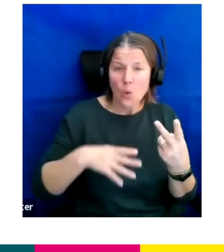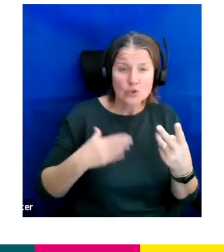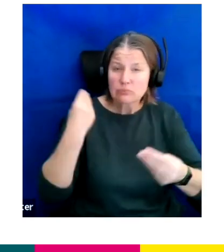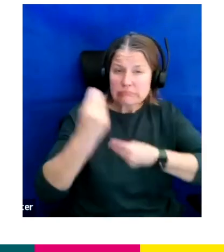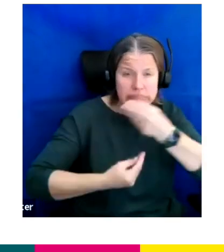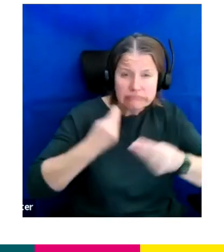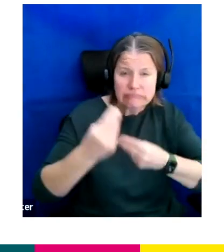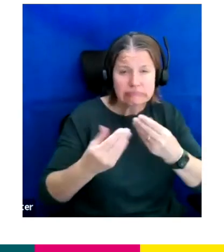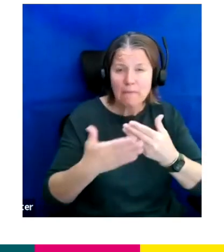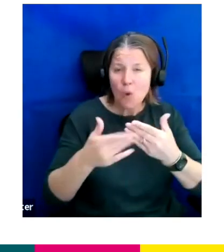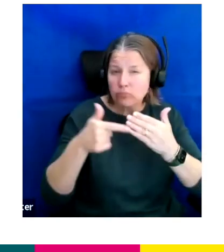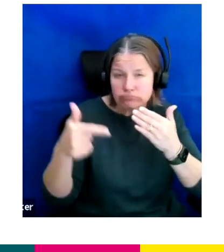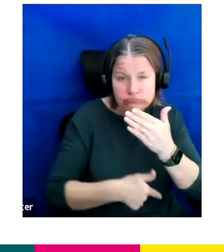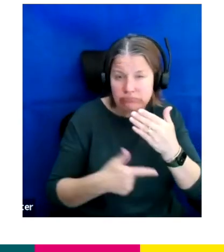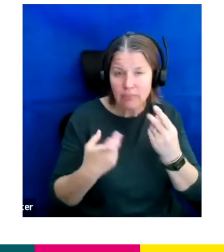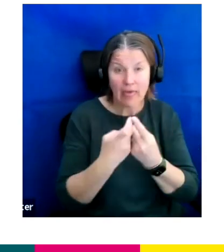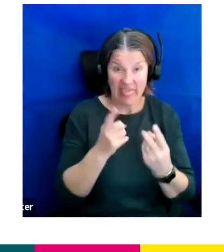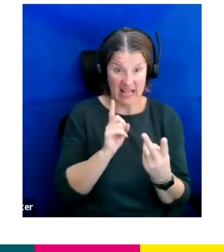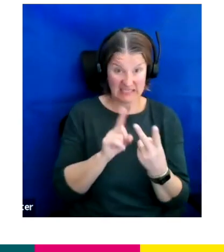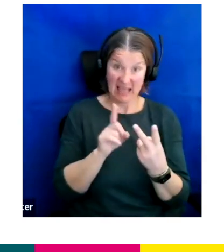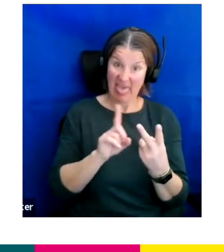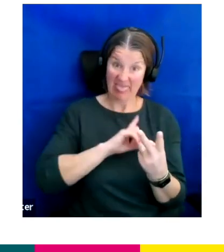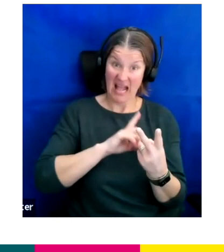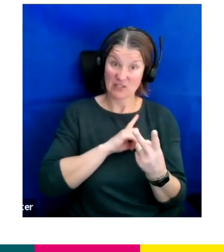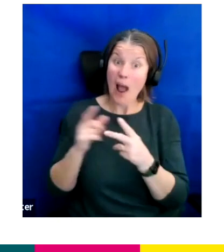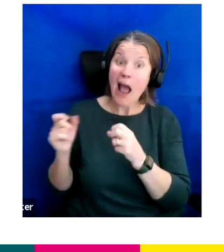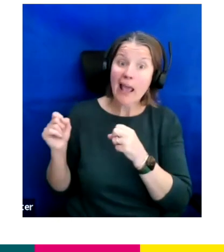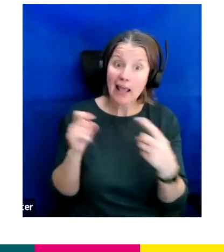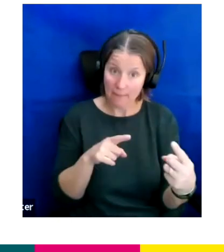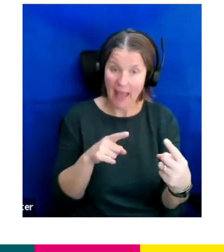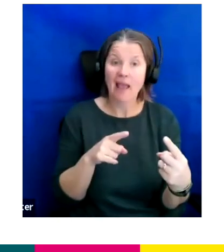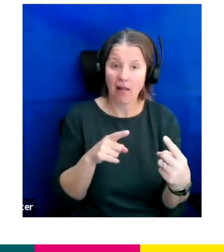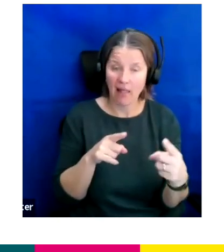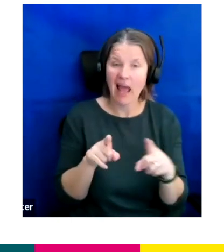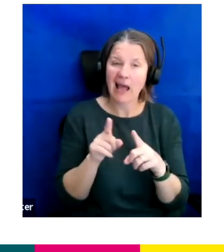detail, this is what the email address and our direct contact is all about.